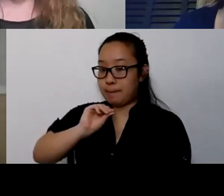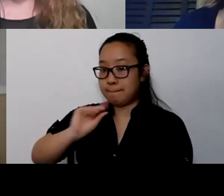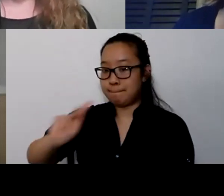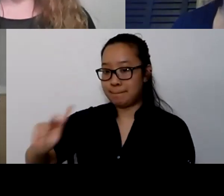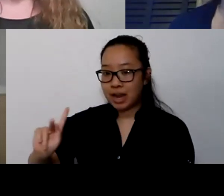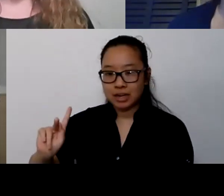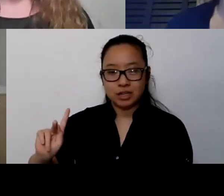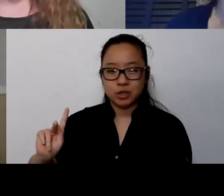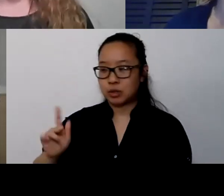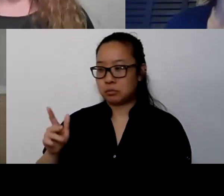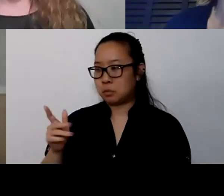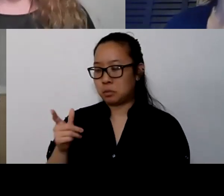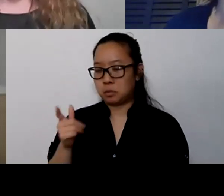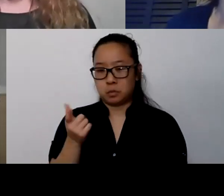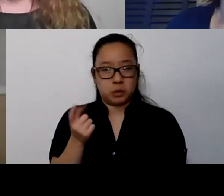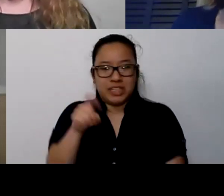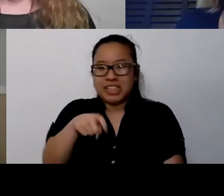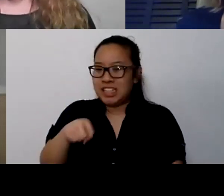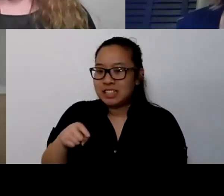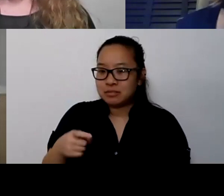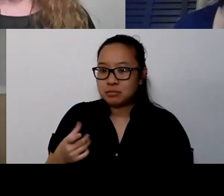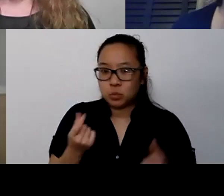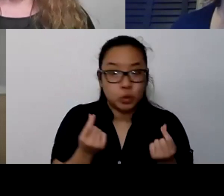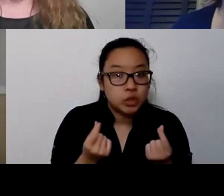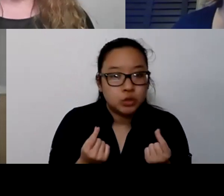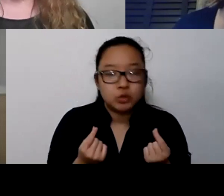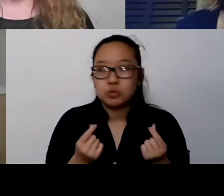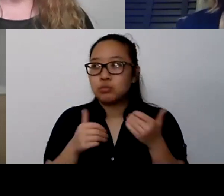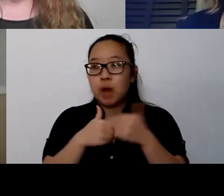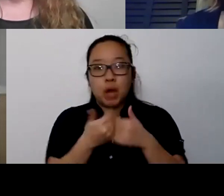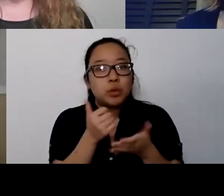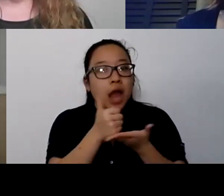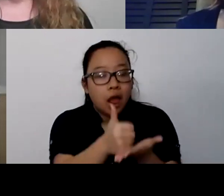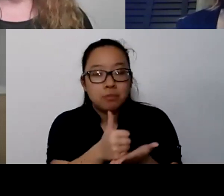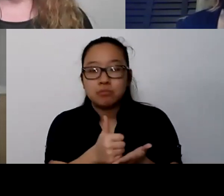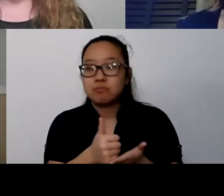What do we think that will feel like? What kinds of things could we do now